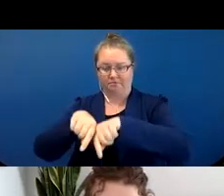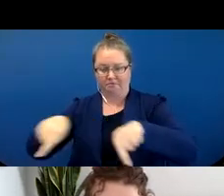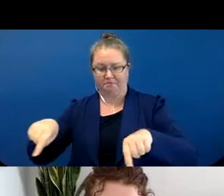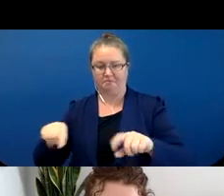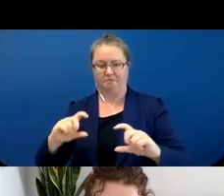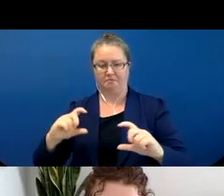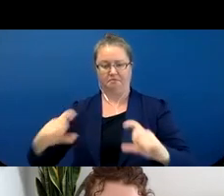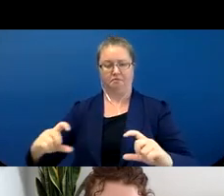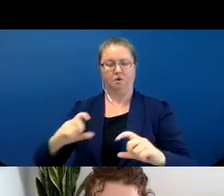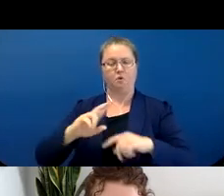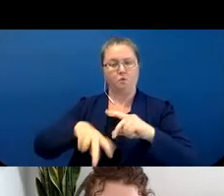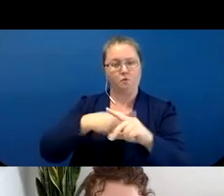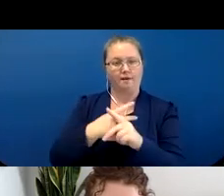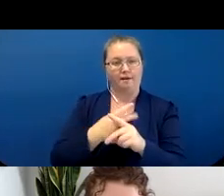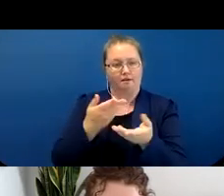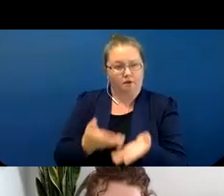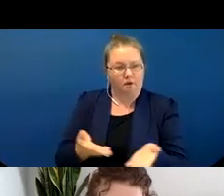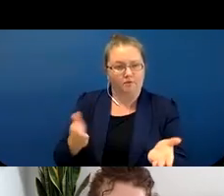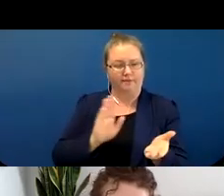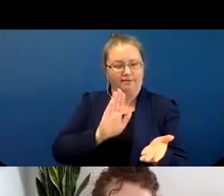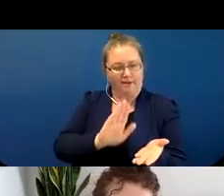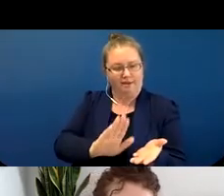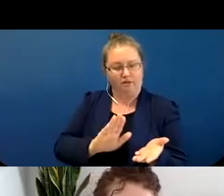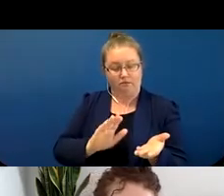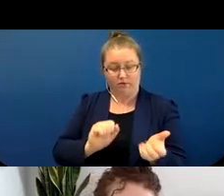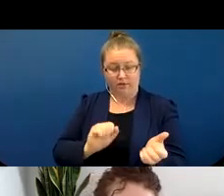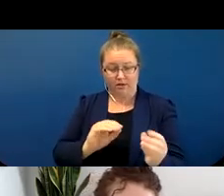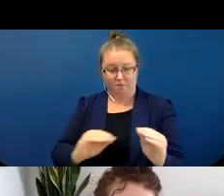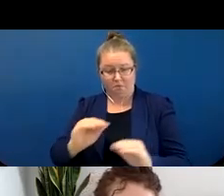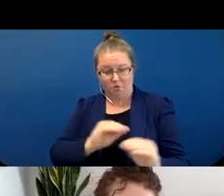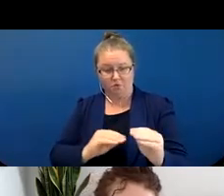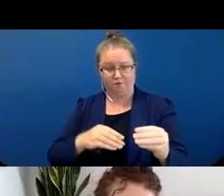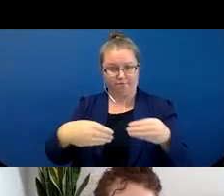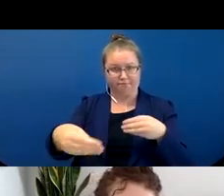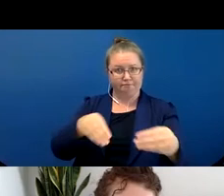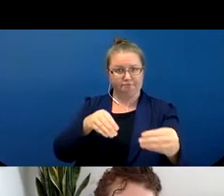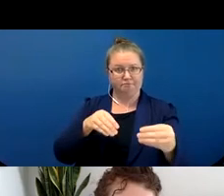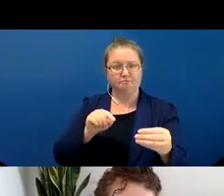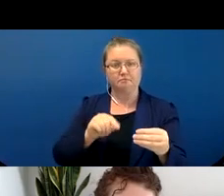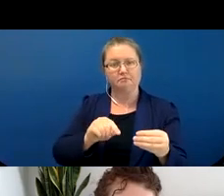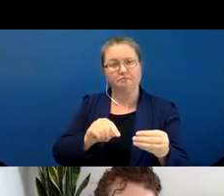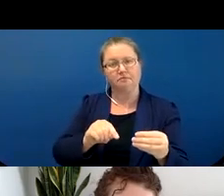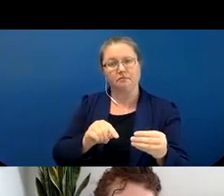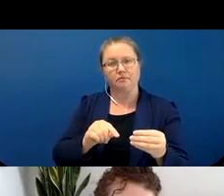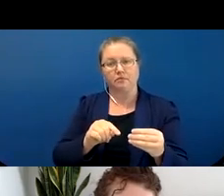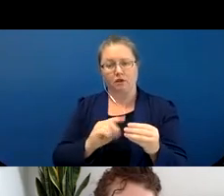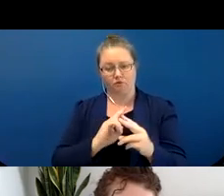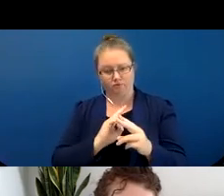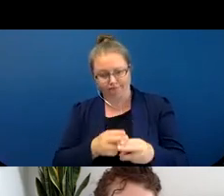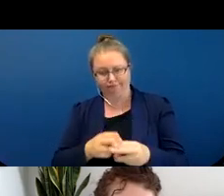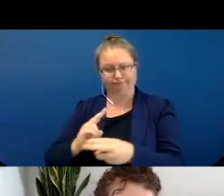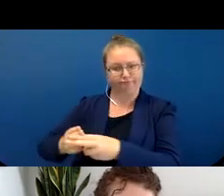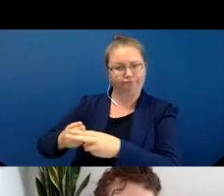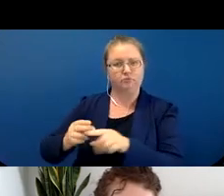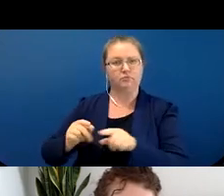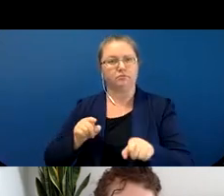of objects being manipulated or things are being referred to. And then the other one